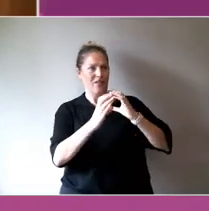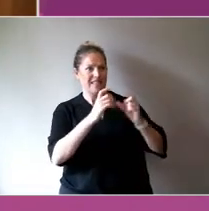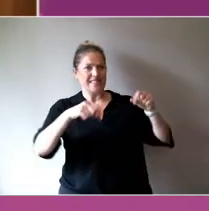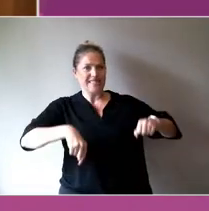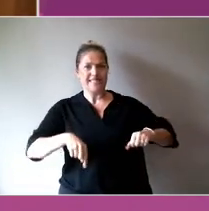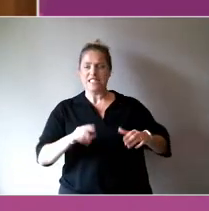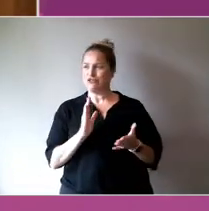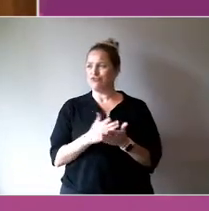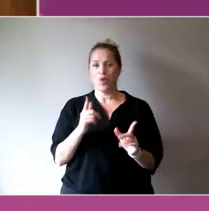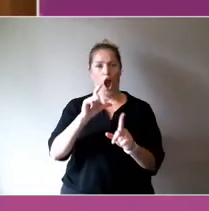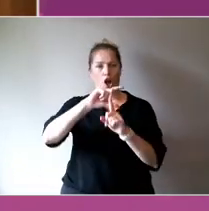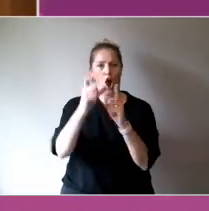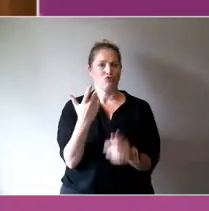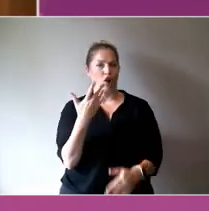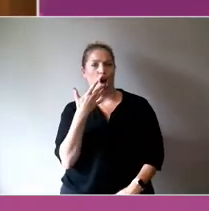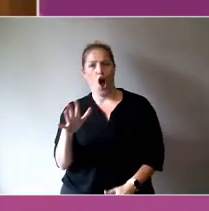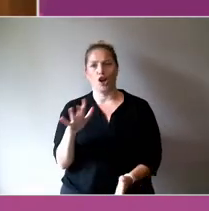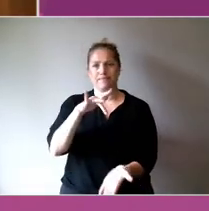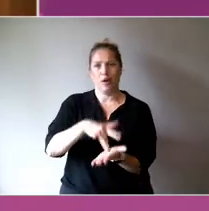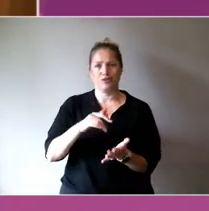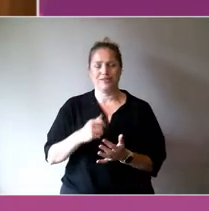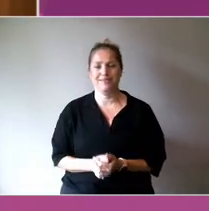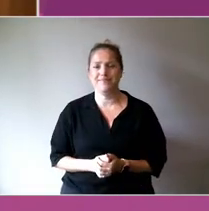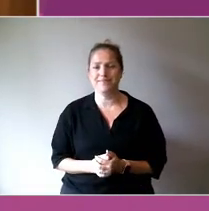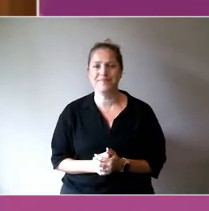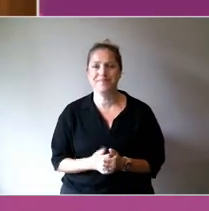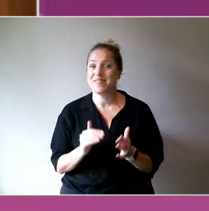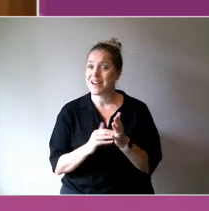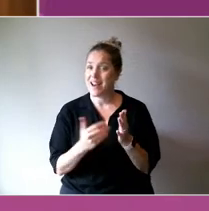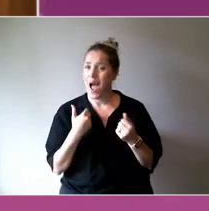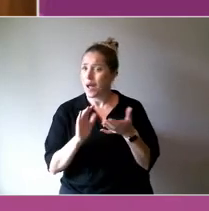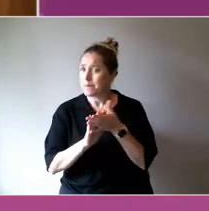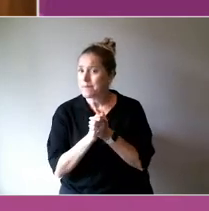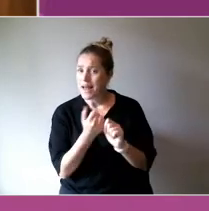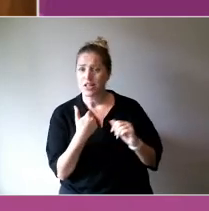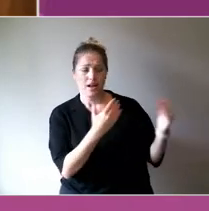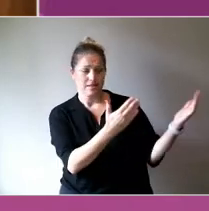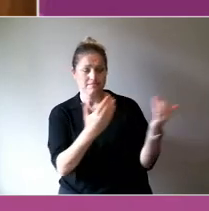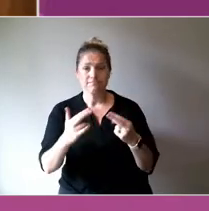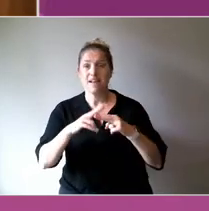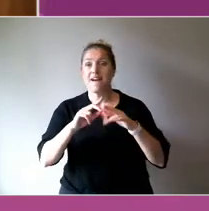It's my great pleasure to hand over in the fabulous Feyi Akindoyeni, long term collaborator